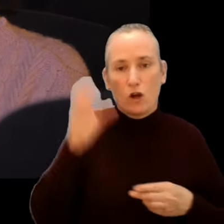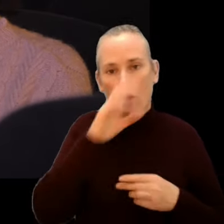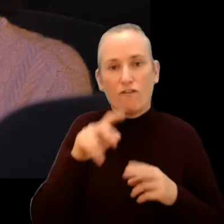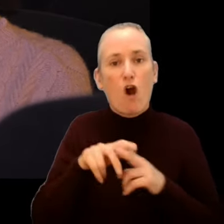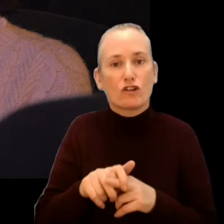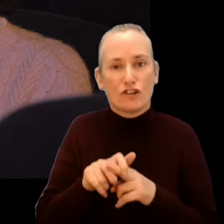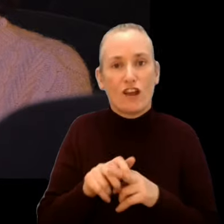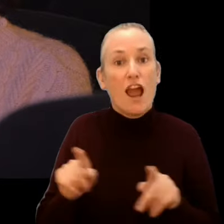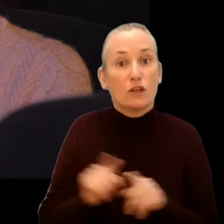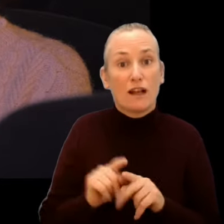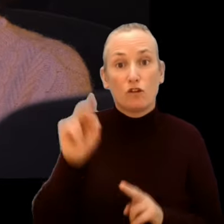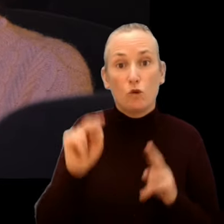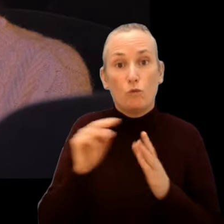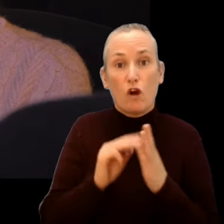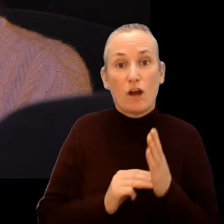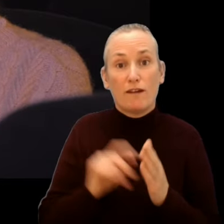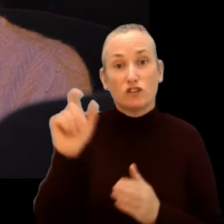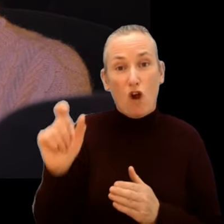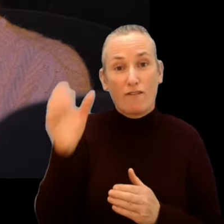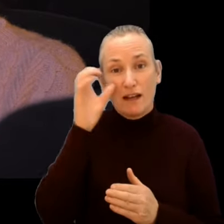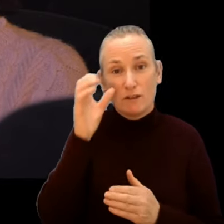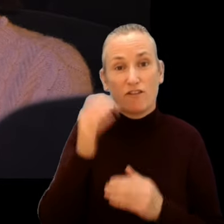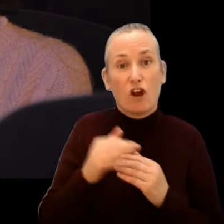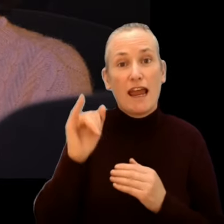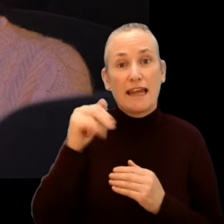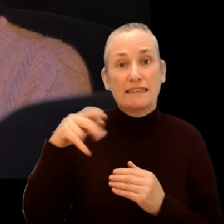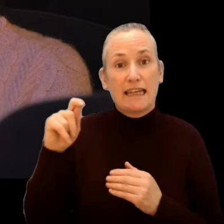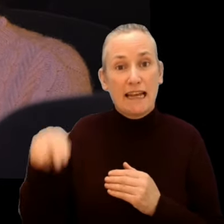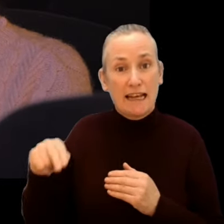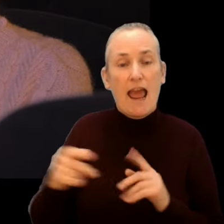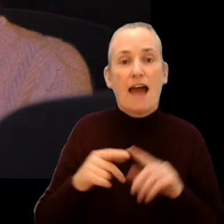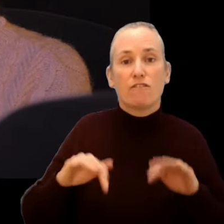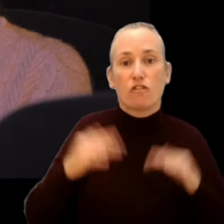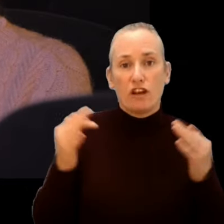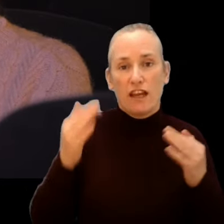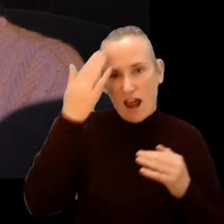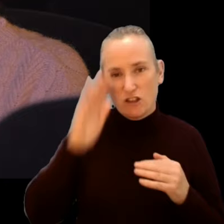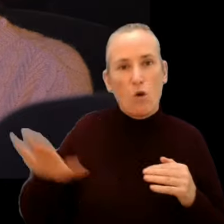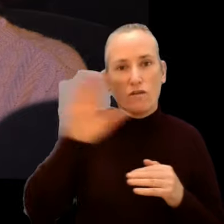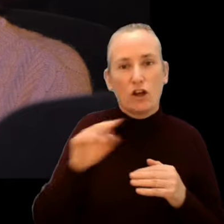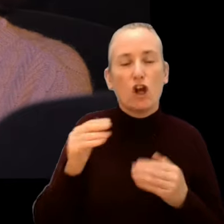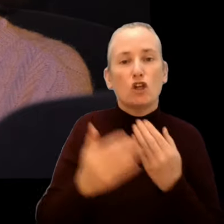We will also offer a new programme of short films for Intinn, our free nationwide youth film and mental health programme.